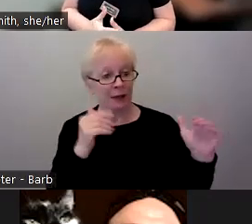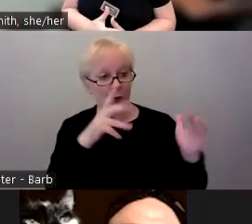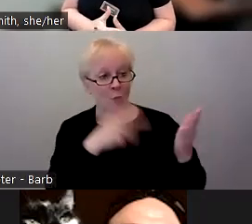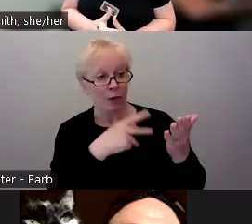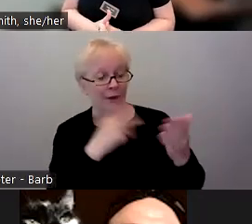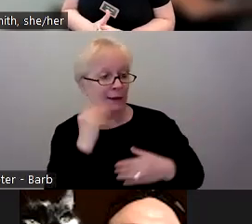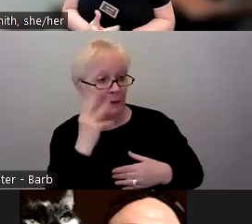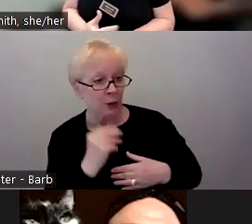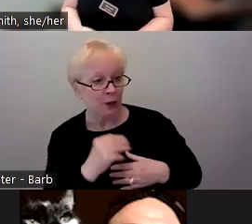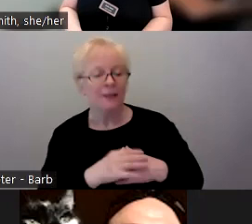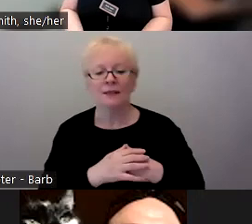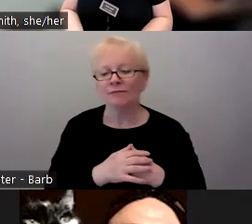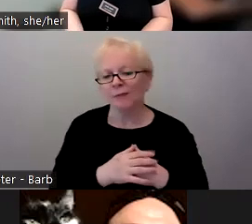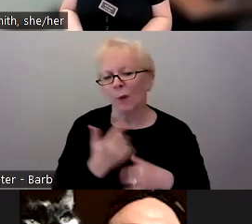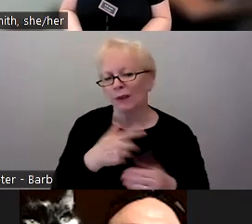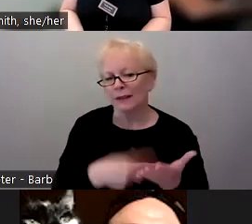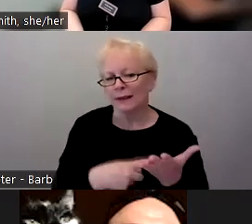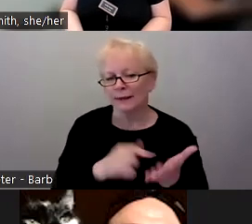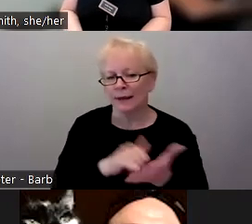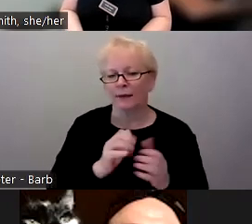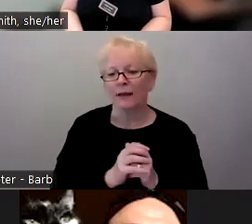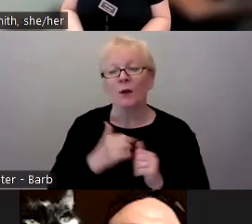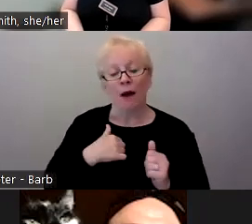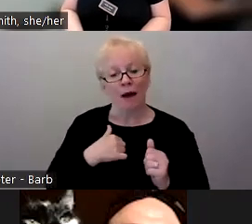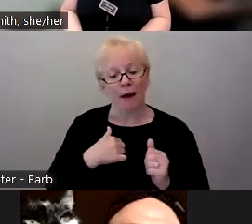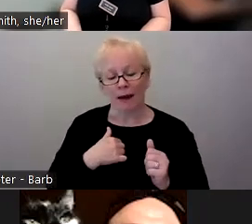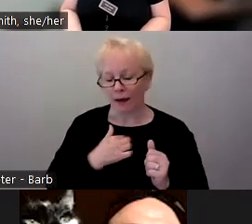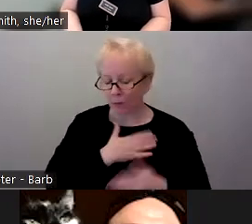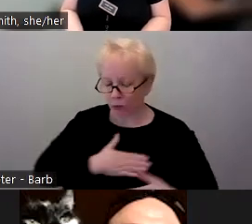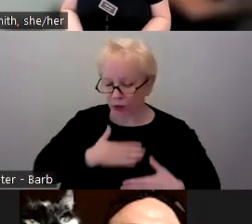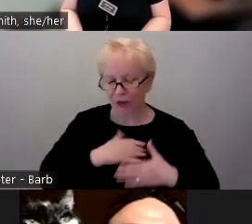And I just really appreciate that emphasis on being open.